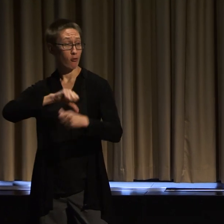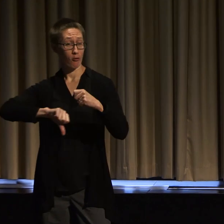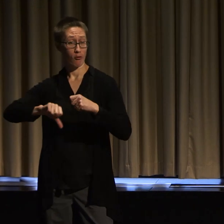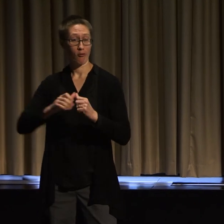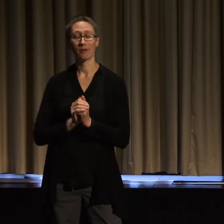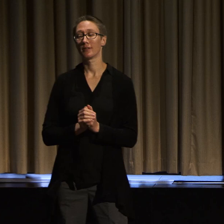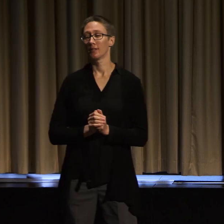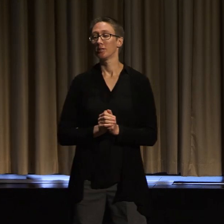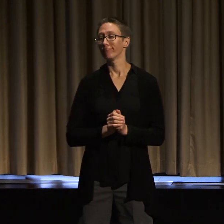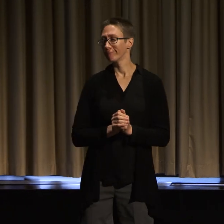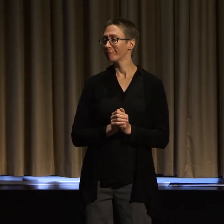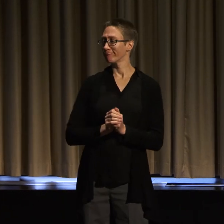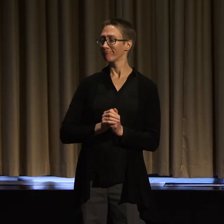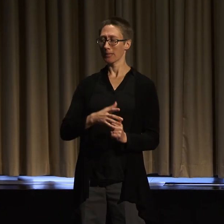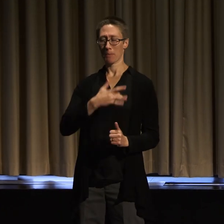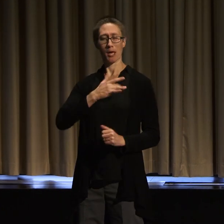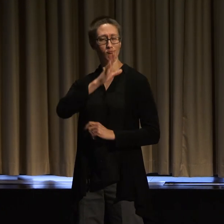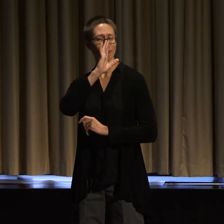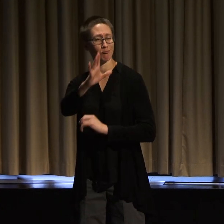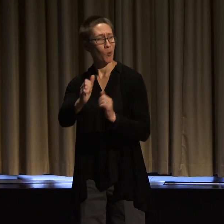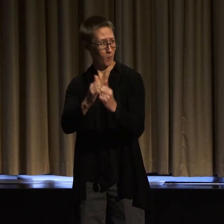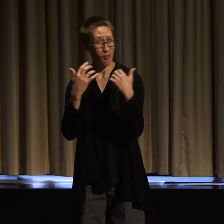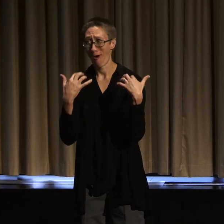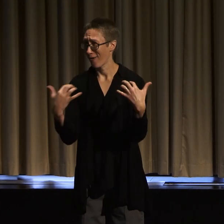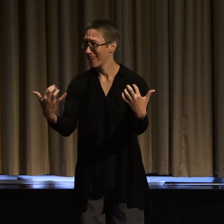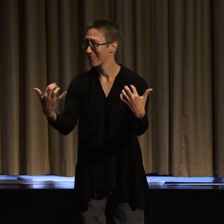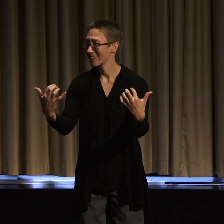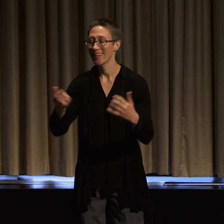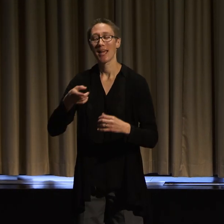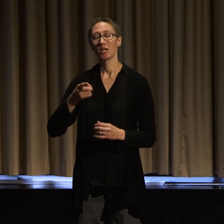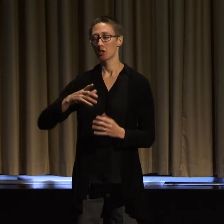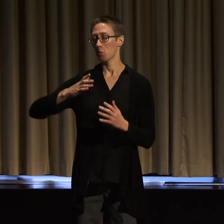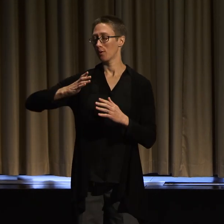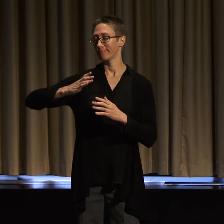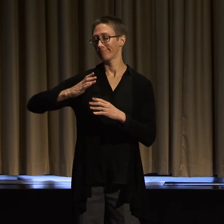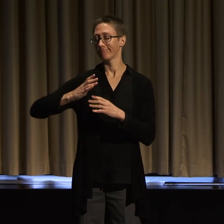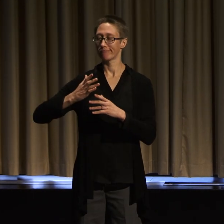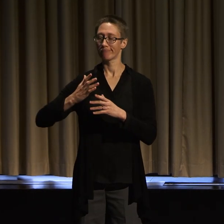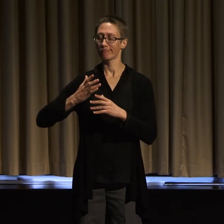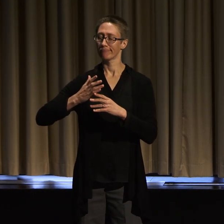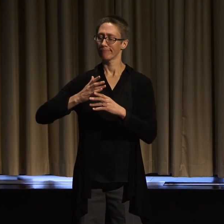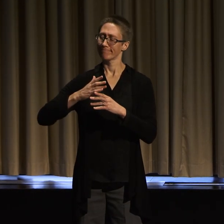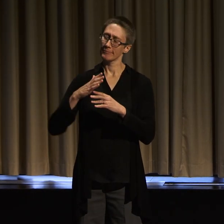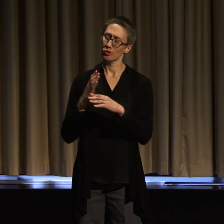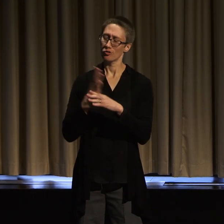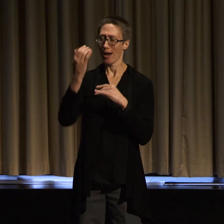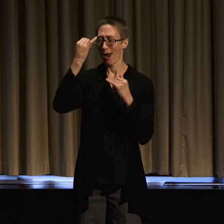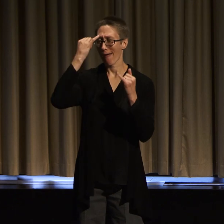going to also share with us ideas about transforming ourselves and our relationships as we